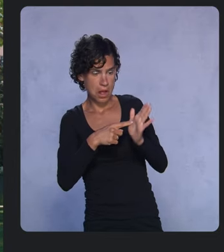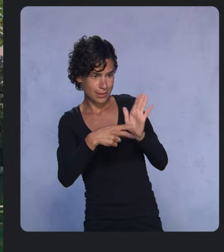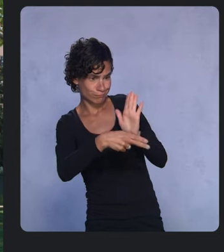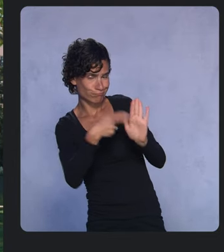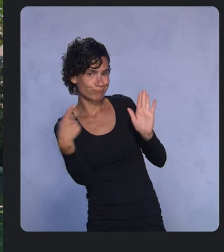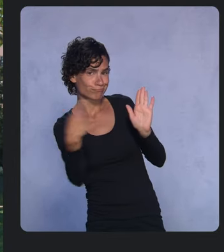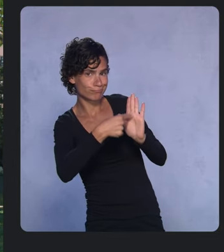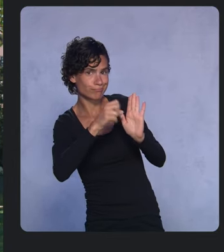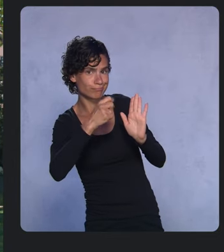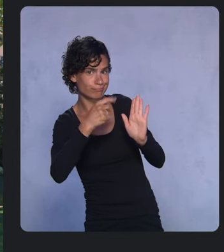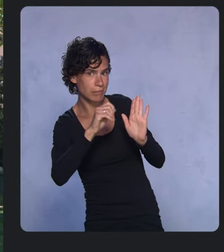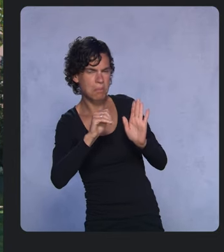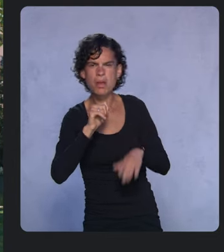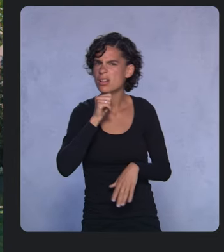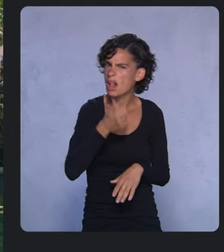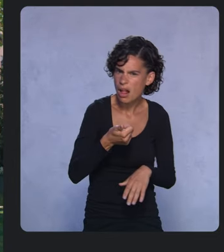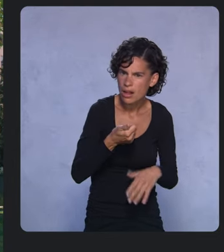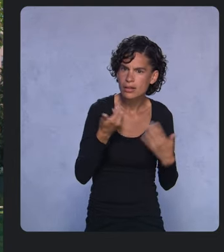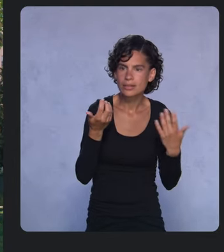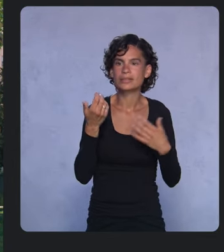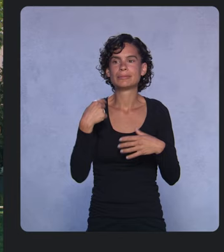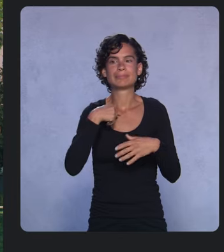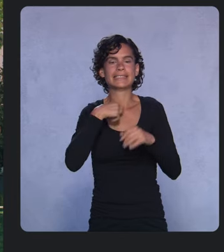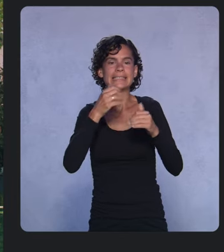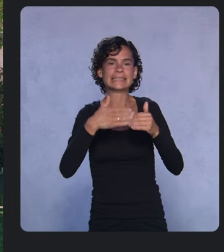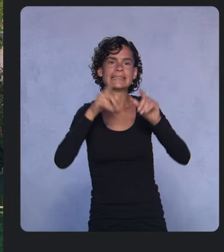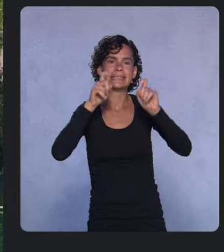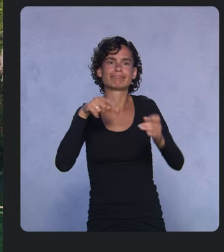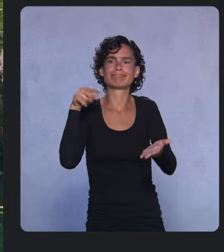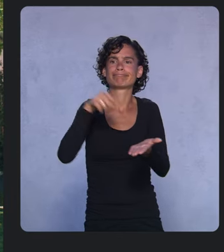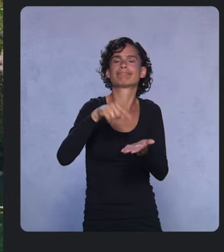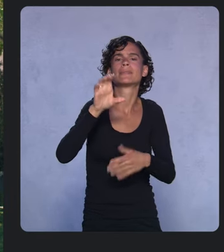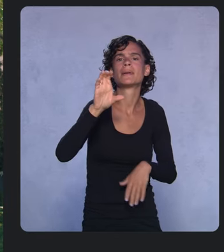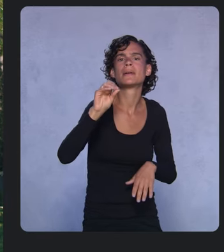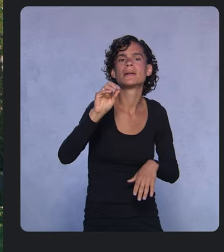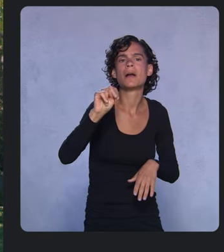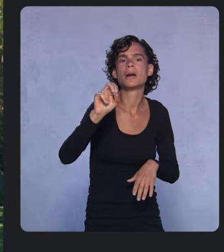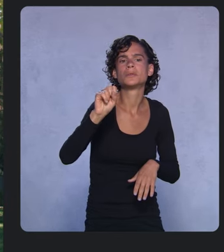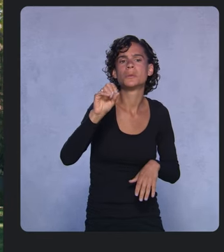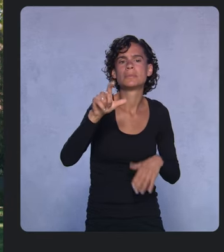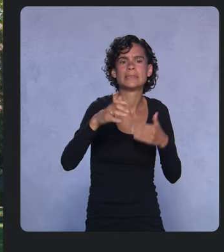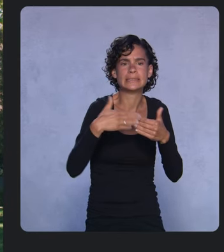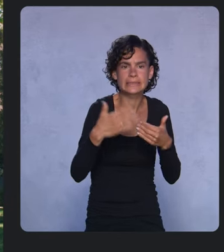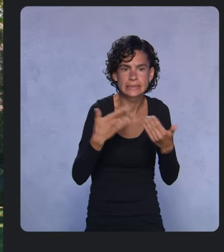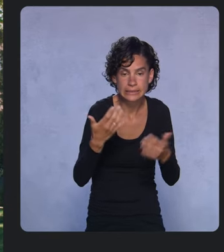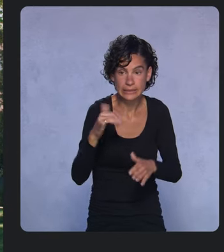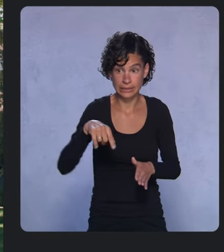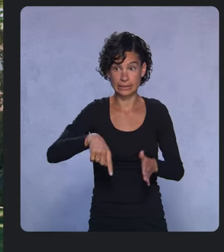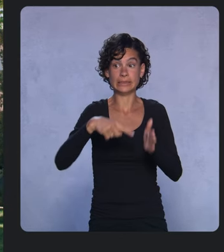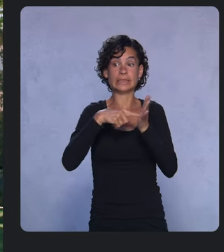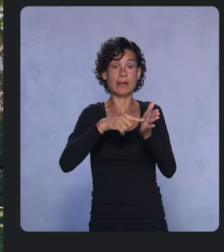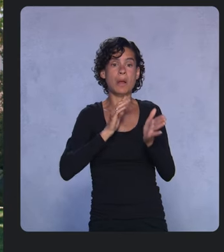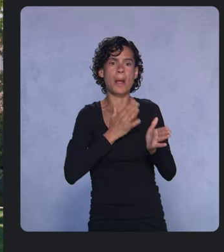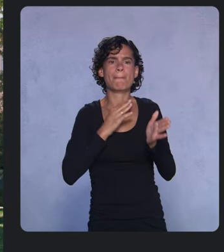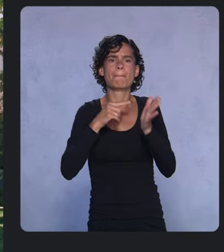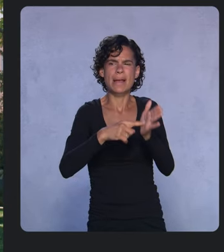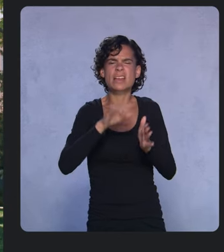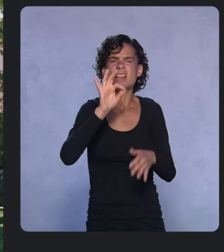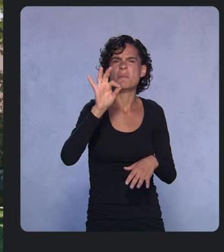We can also easily test the model in the console. For this example, our model is 99.8% confident that this model is spam.